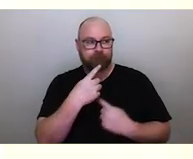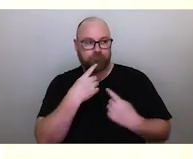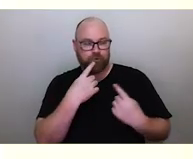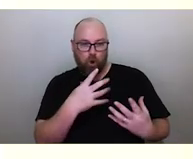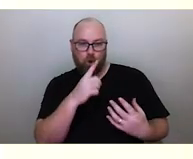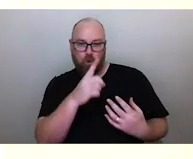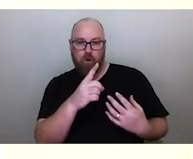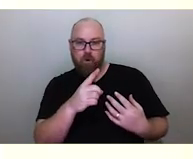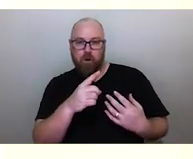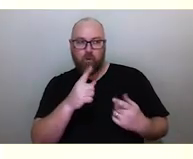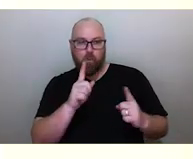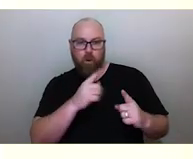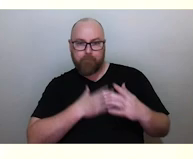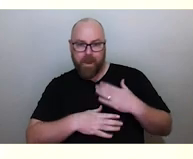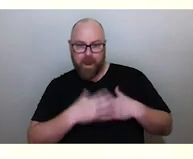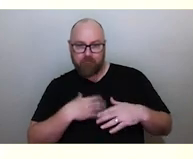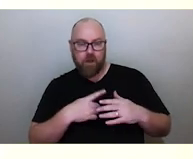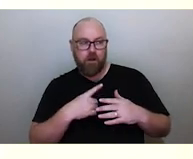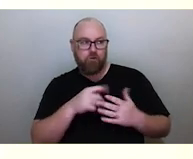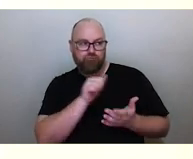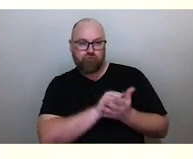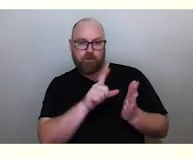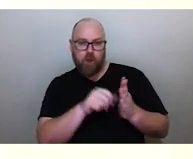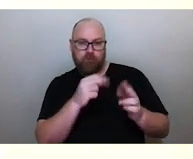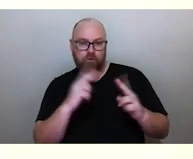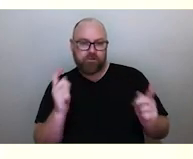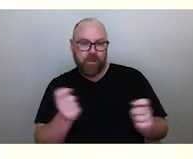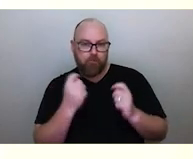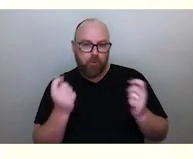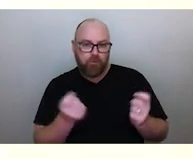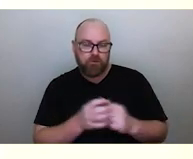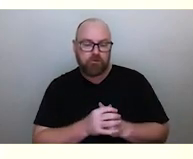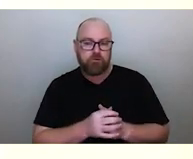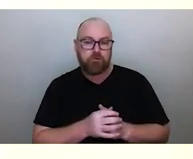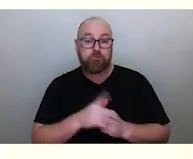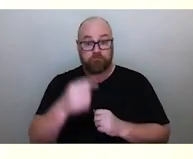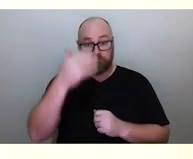and tells you about the important time to hold Ceremony. The Elders explain